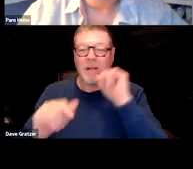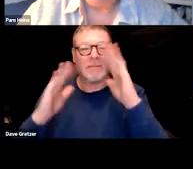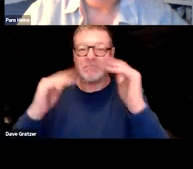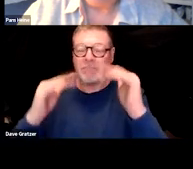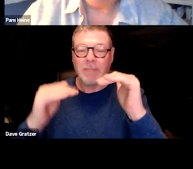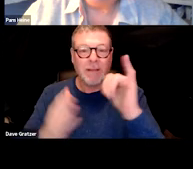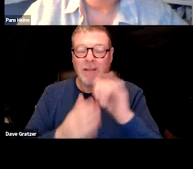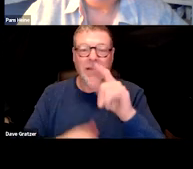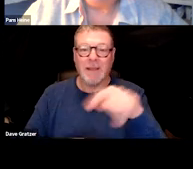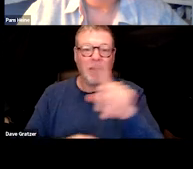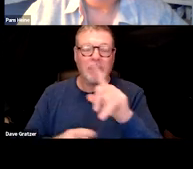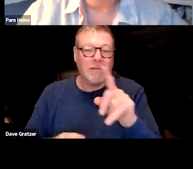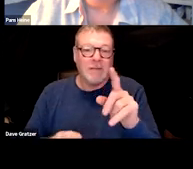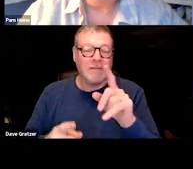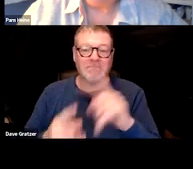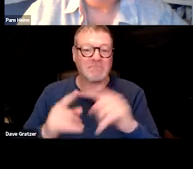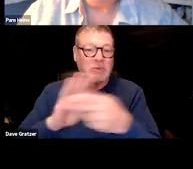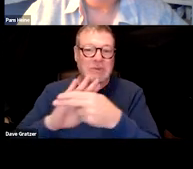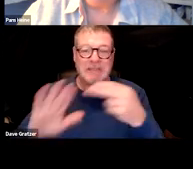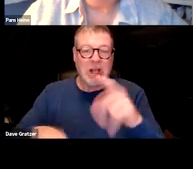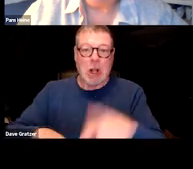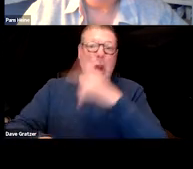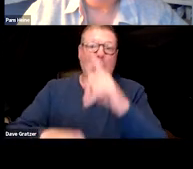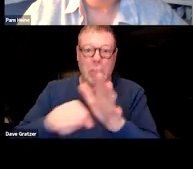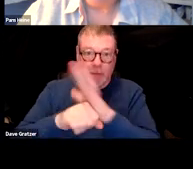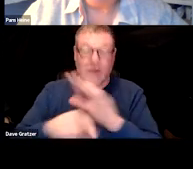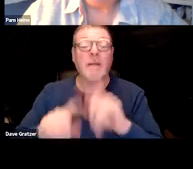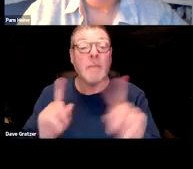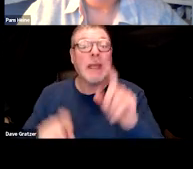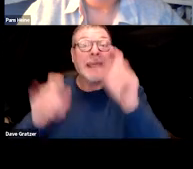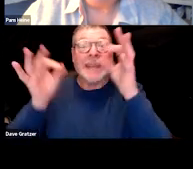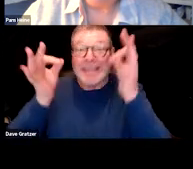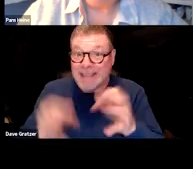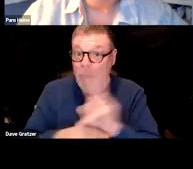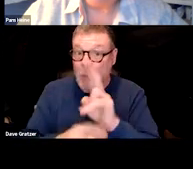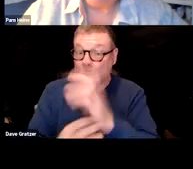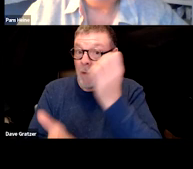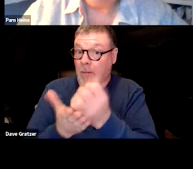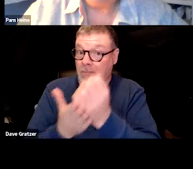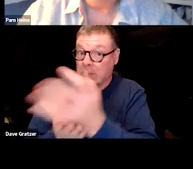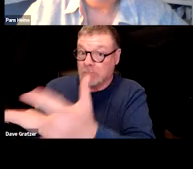to necessarily diagnose long COVID but we could definitely use the evidence in the claim